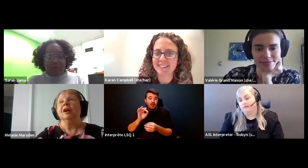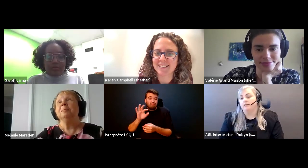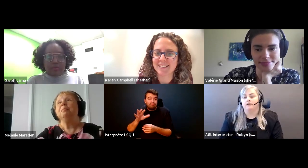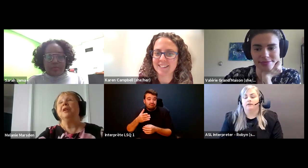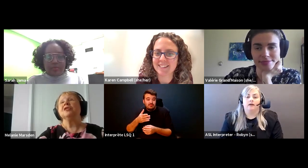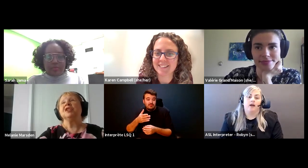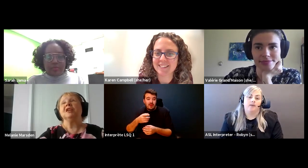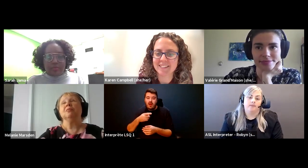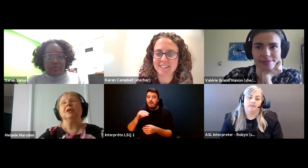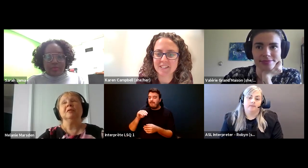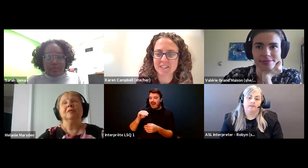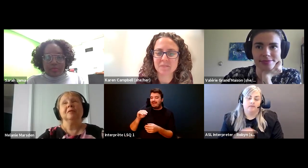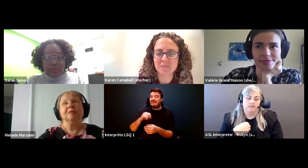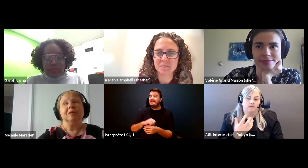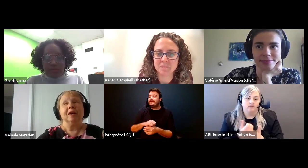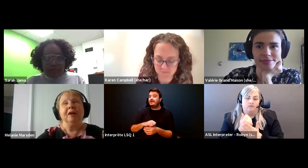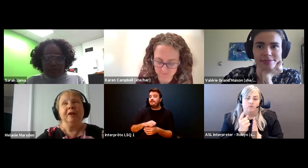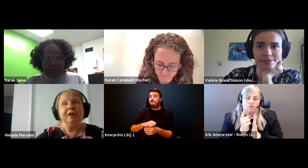Melanie Marsden: um i'll just take one. Melanie Marsden: I.